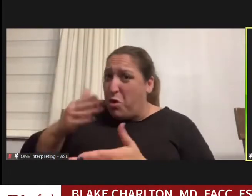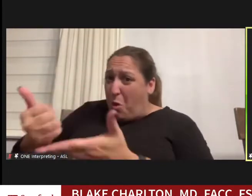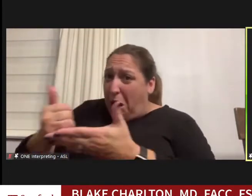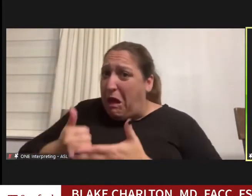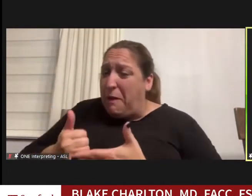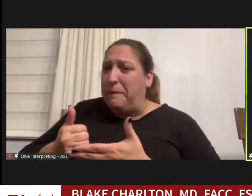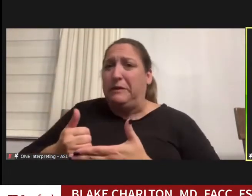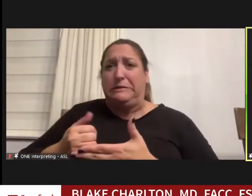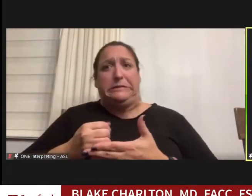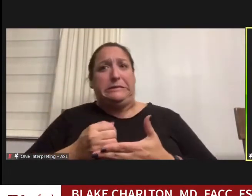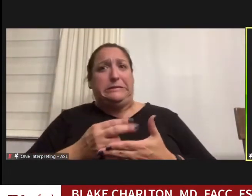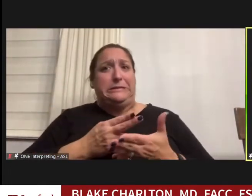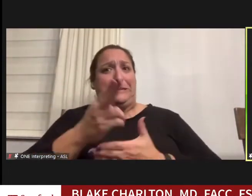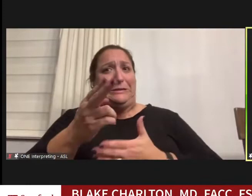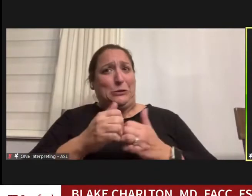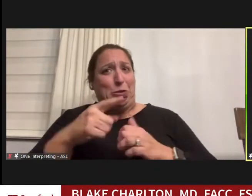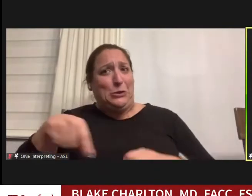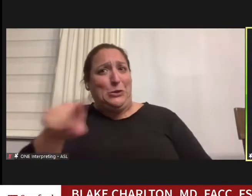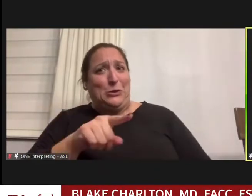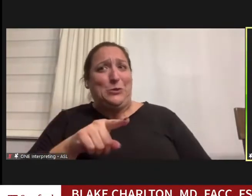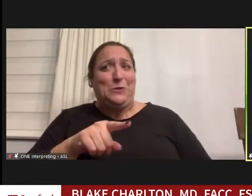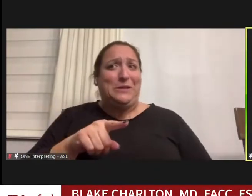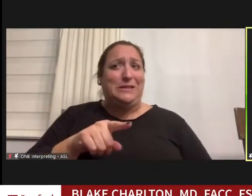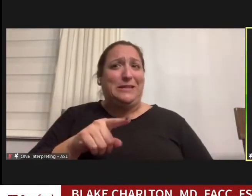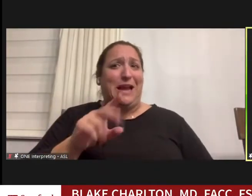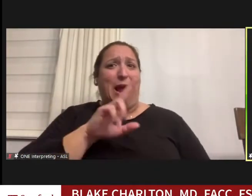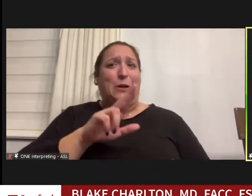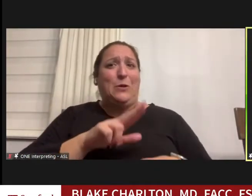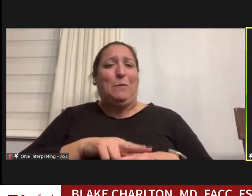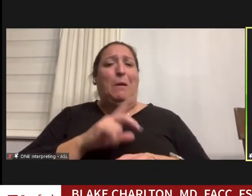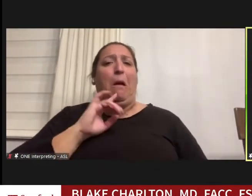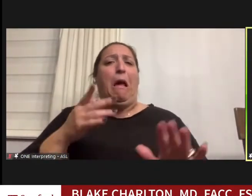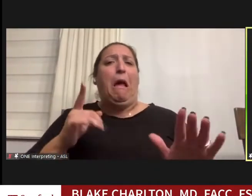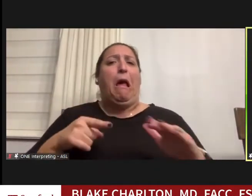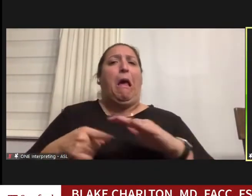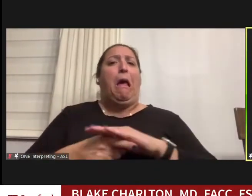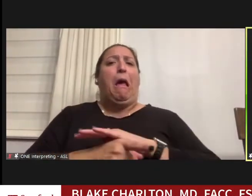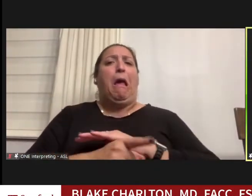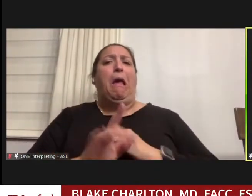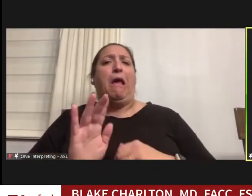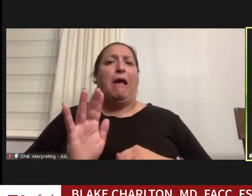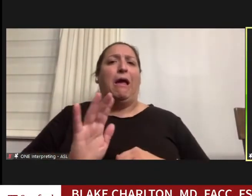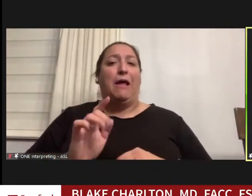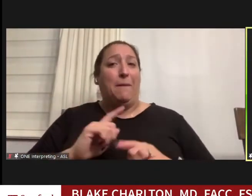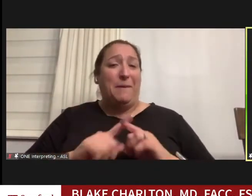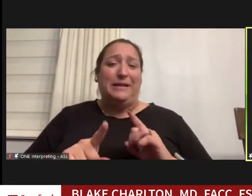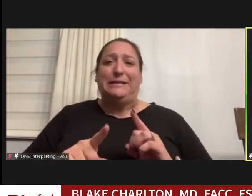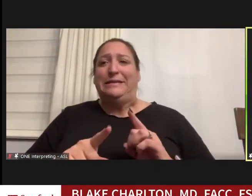honest with you I normally would try to weasel my way out of it, but this was a really cute nurse,